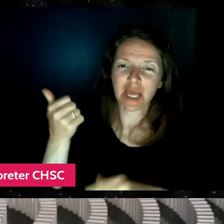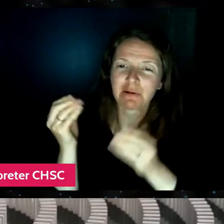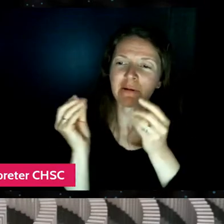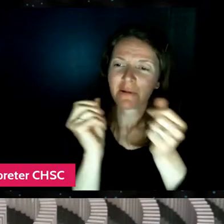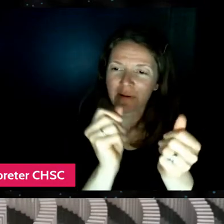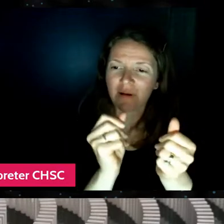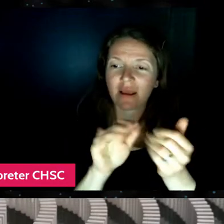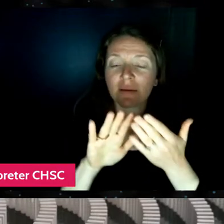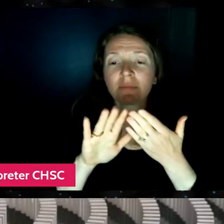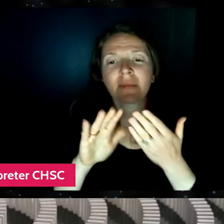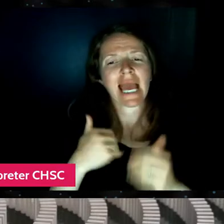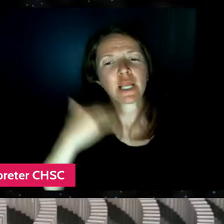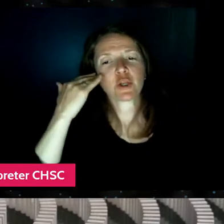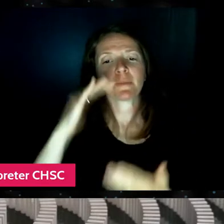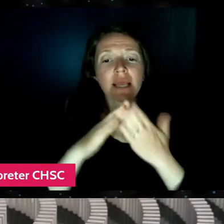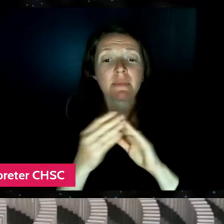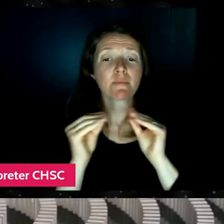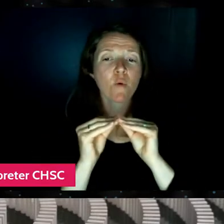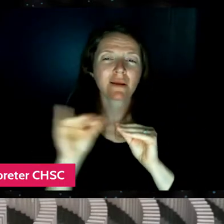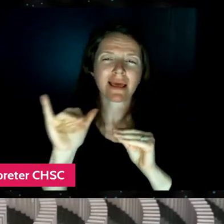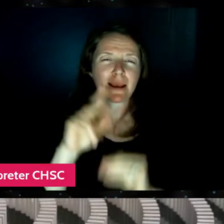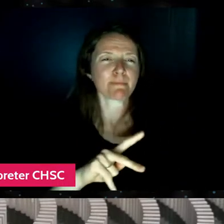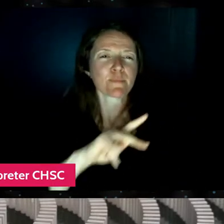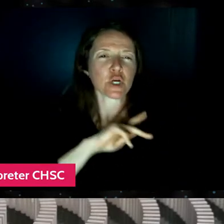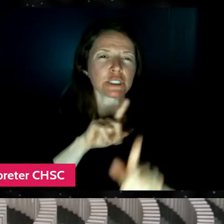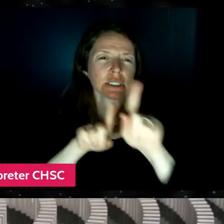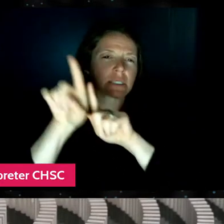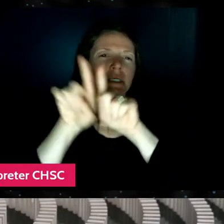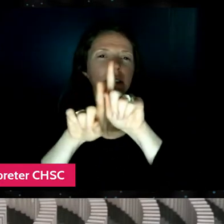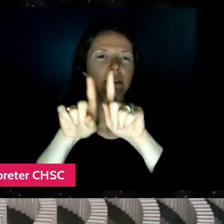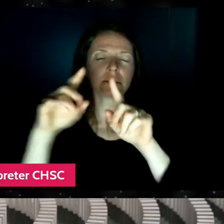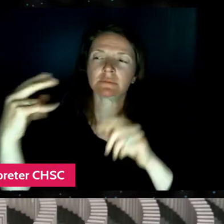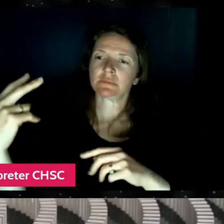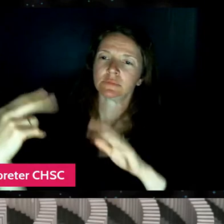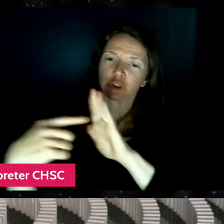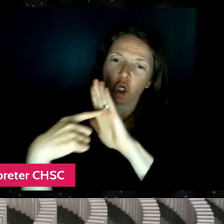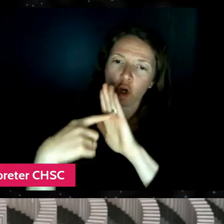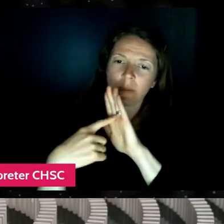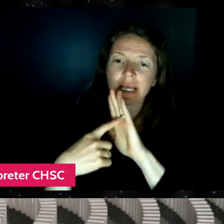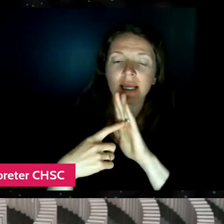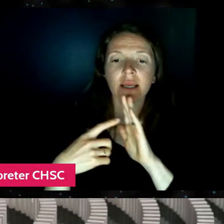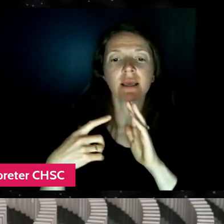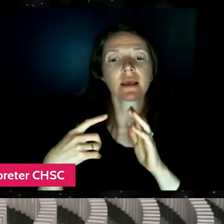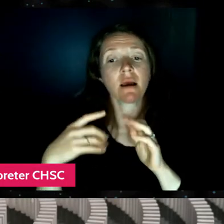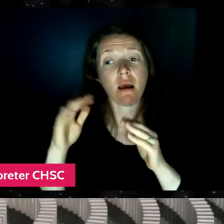it would help not just on YouTube but also like helped me with public speaking and you know, how to film